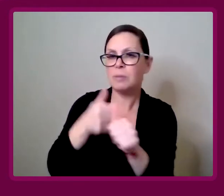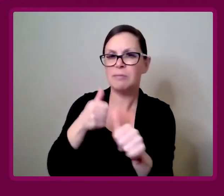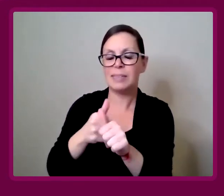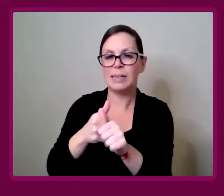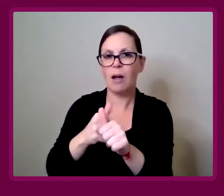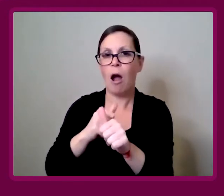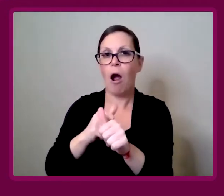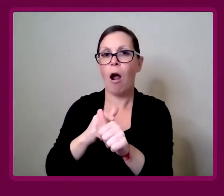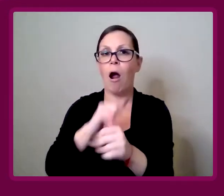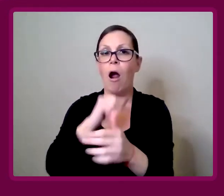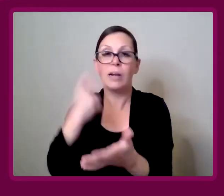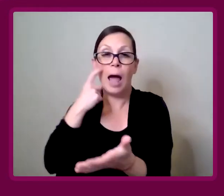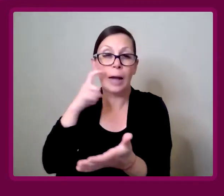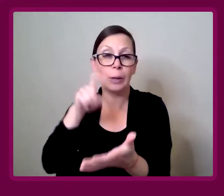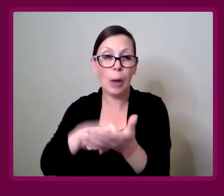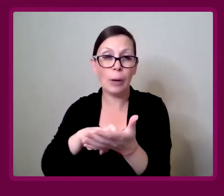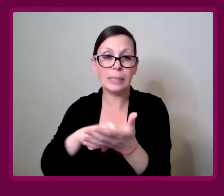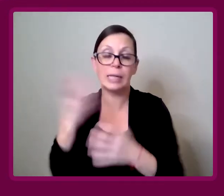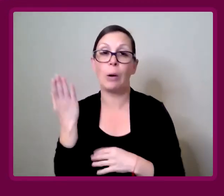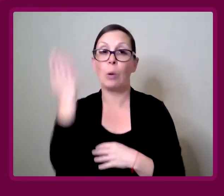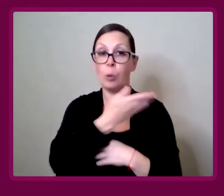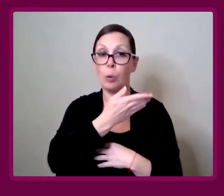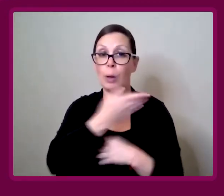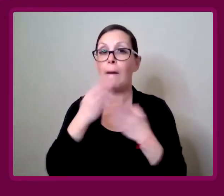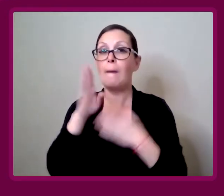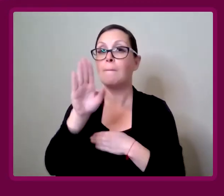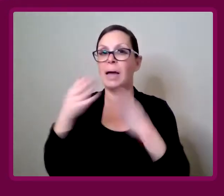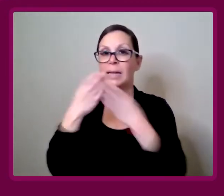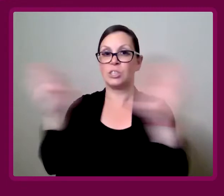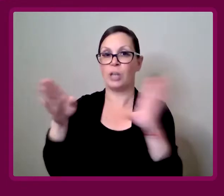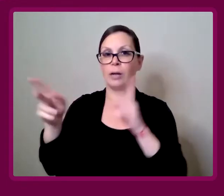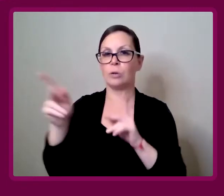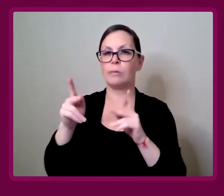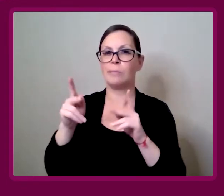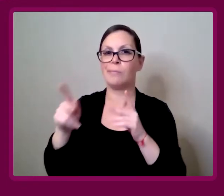point is that they're not noticed by the general public. By people using them.